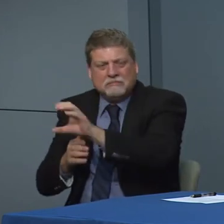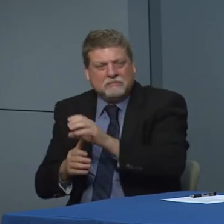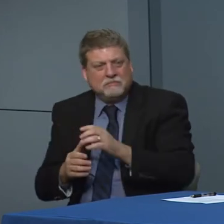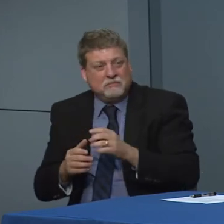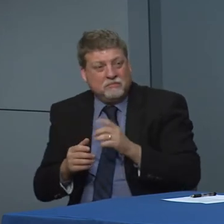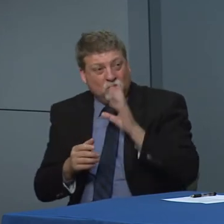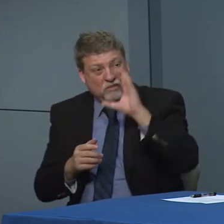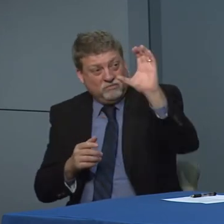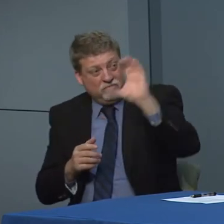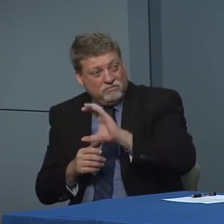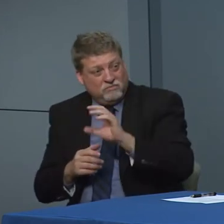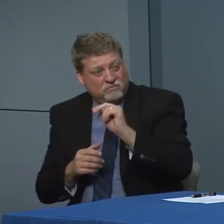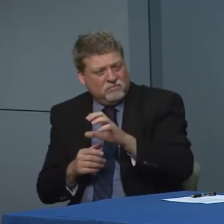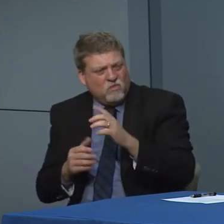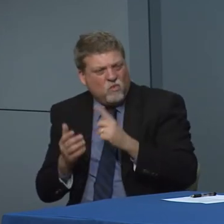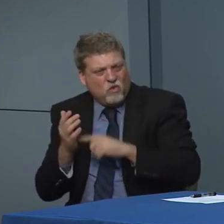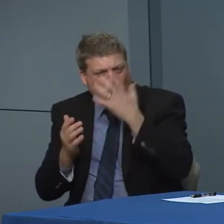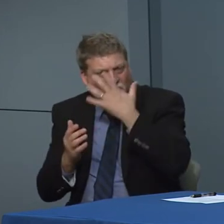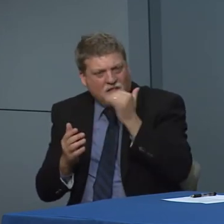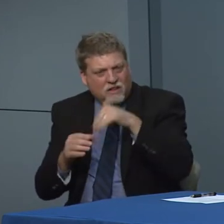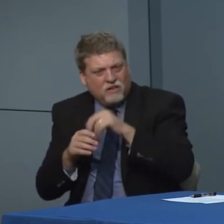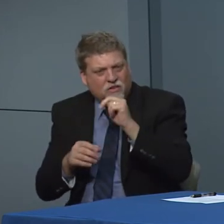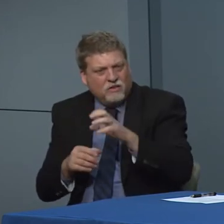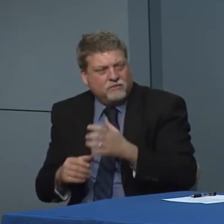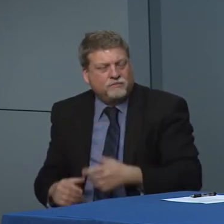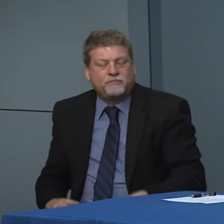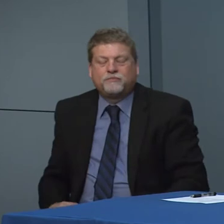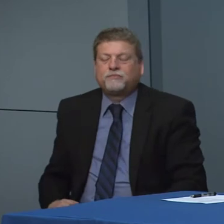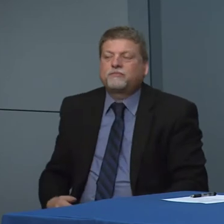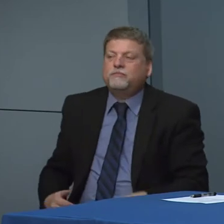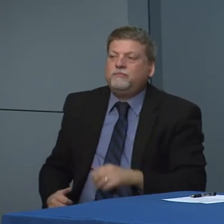that playing out here in North Carolina.